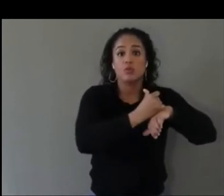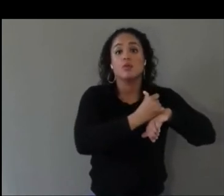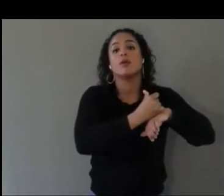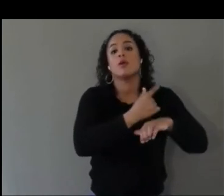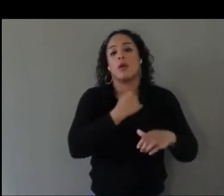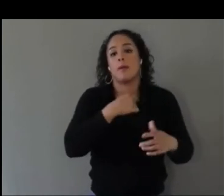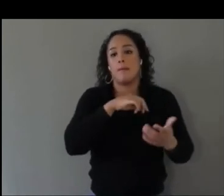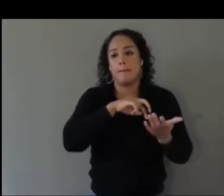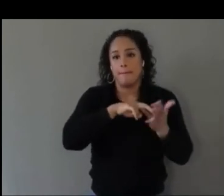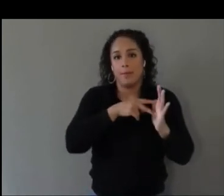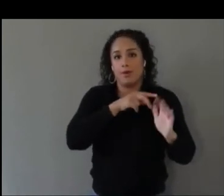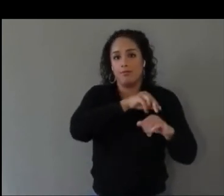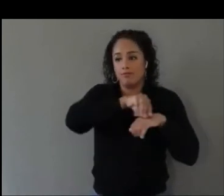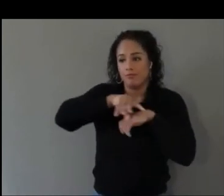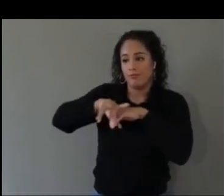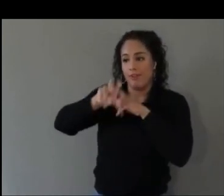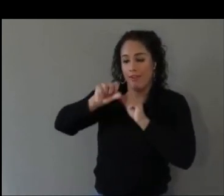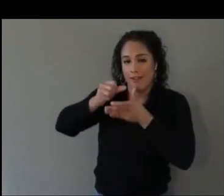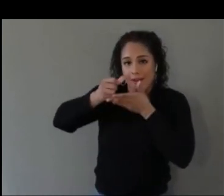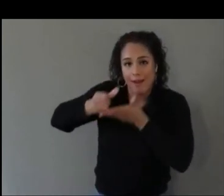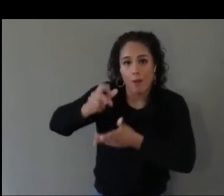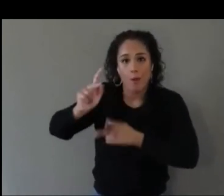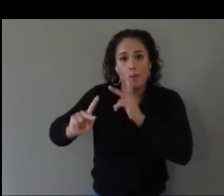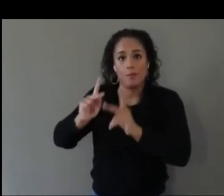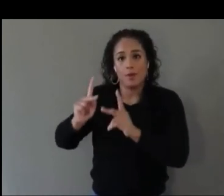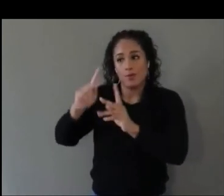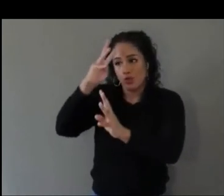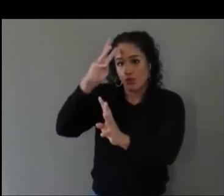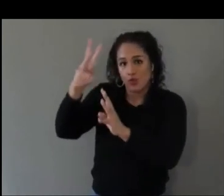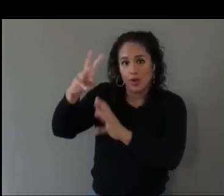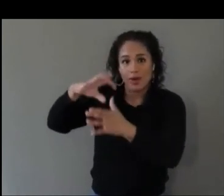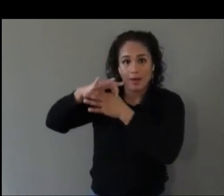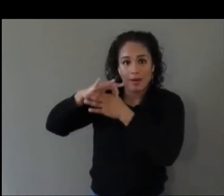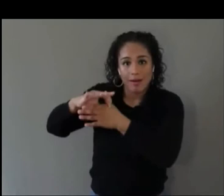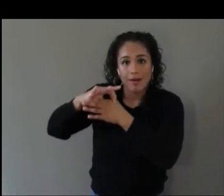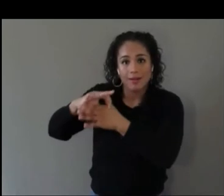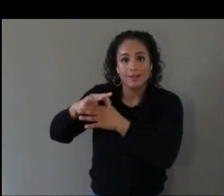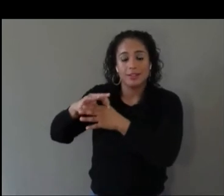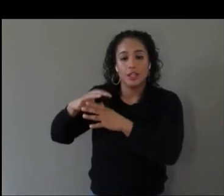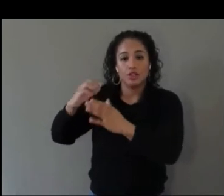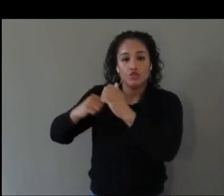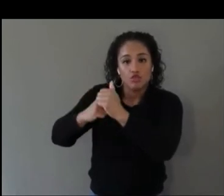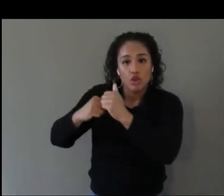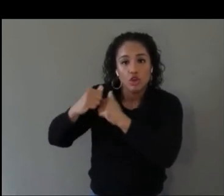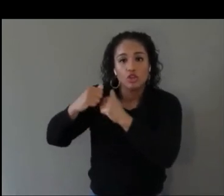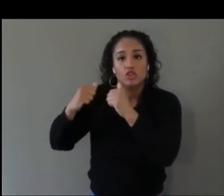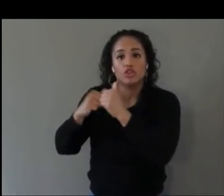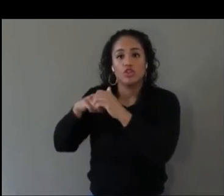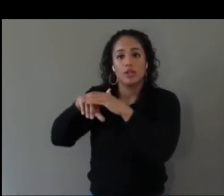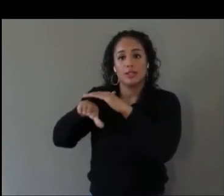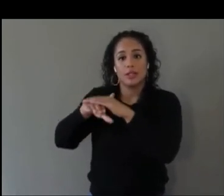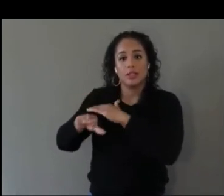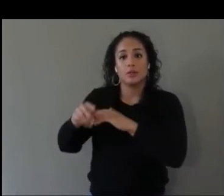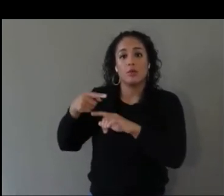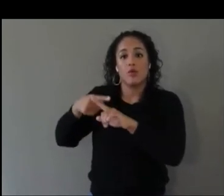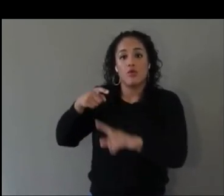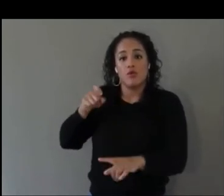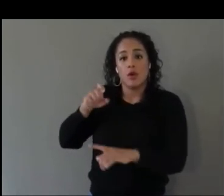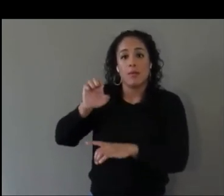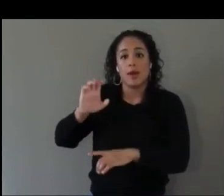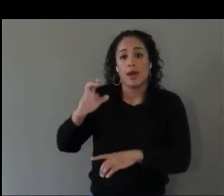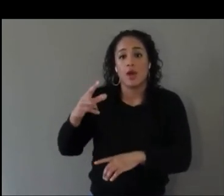people to make content structured and accessible from the get-go without having to rely on the hardware